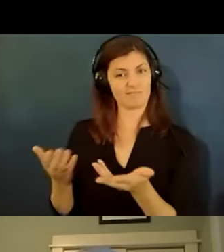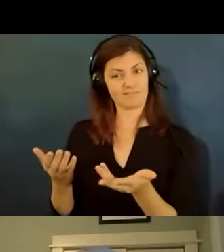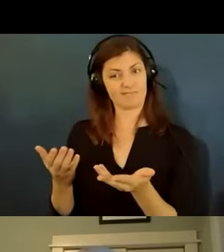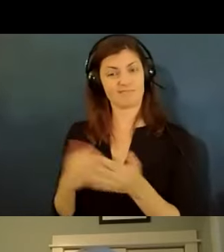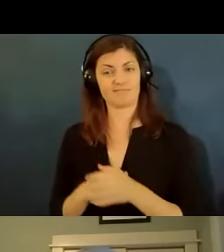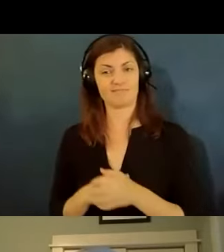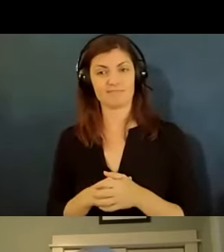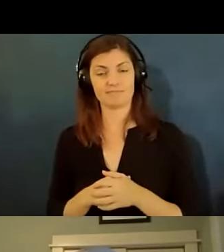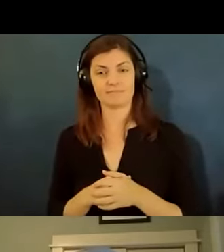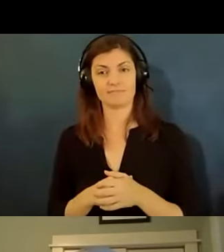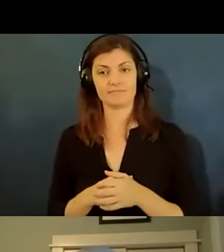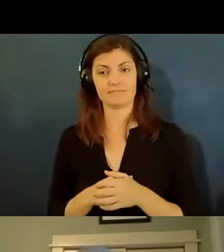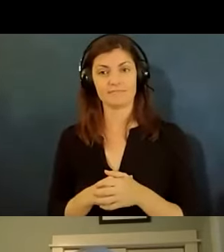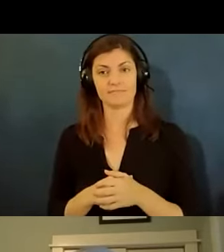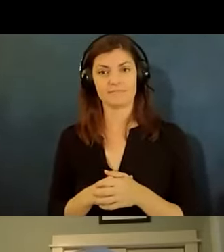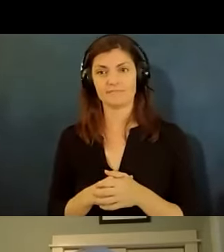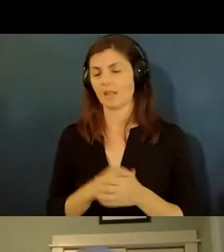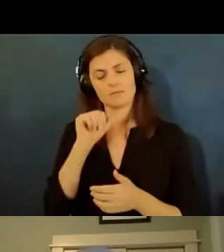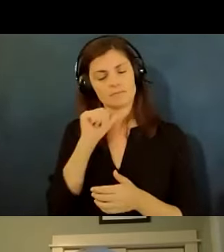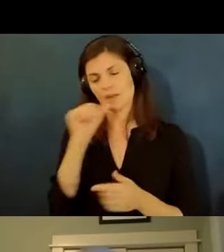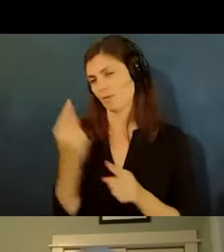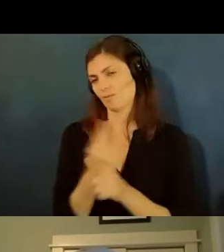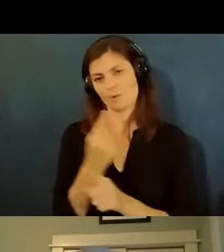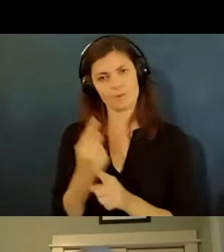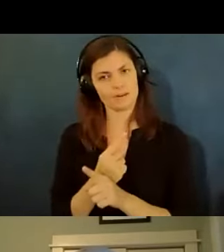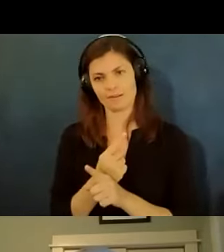that is inappropriate for a lot of reasons